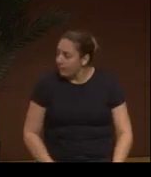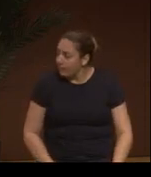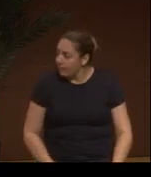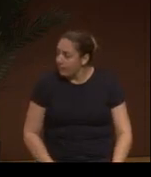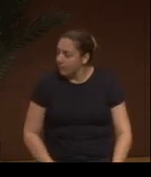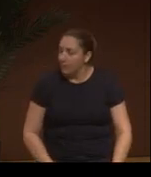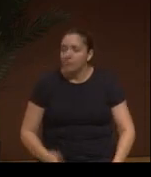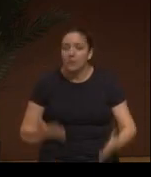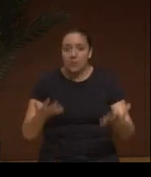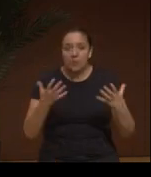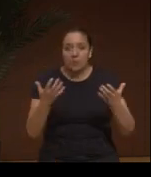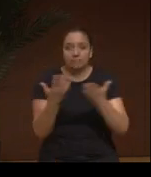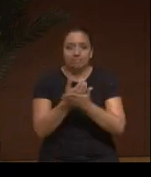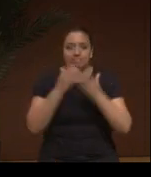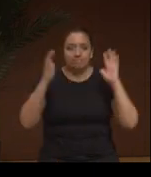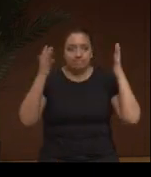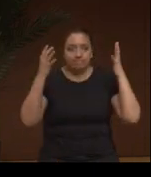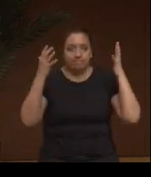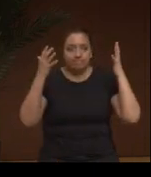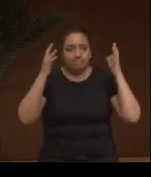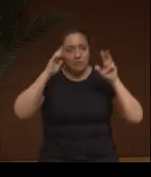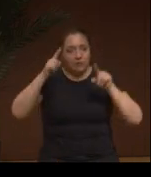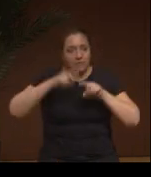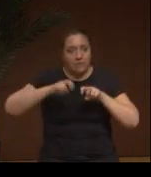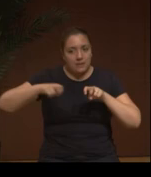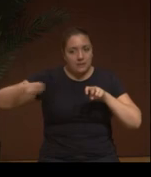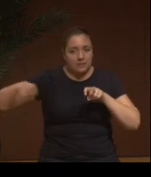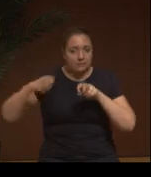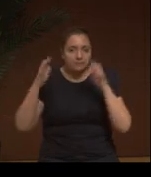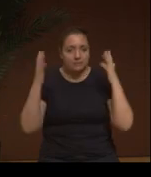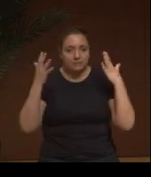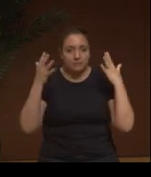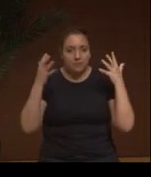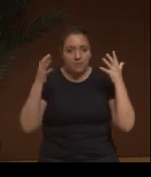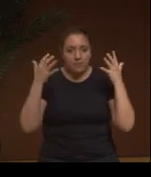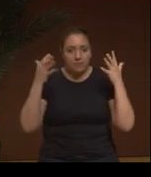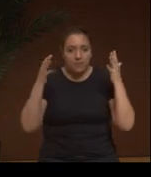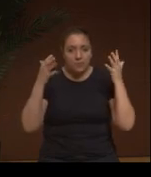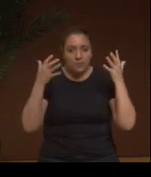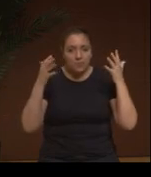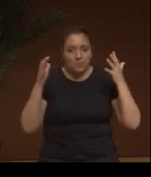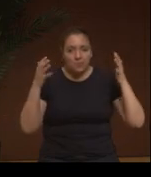Let's give a big round of applause to our panelists. Let's give a big round of applause to our panelists,